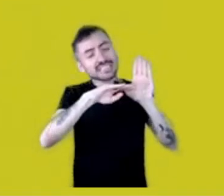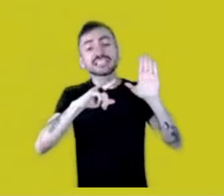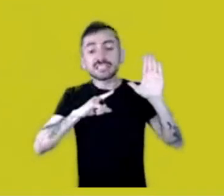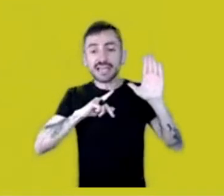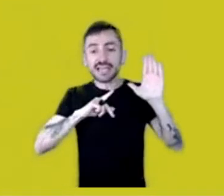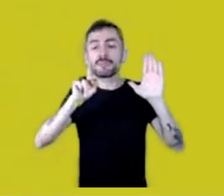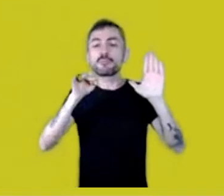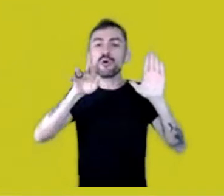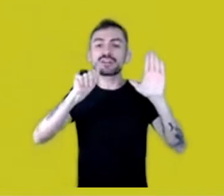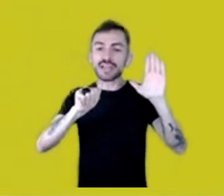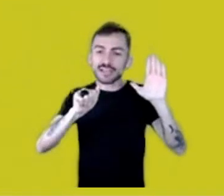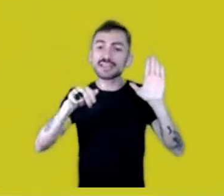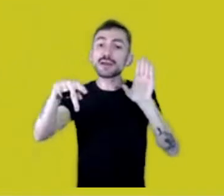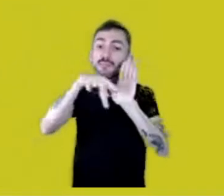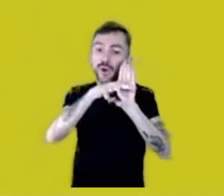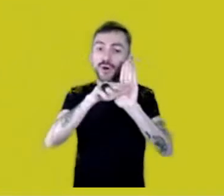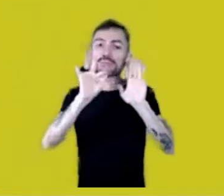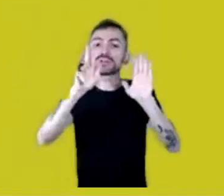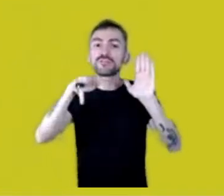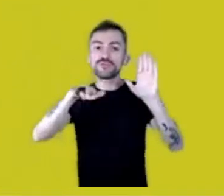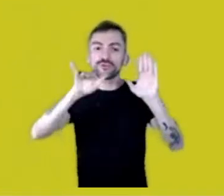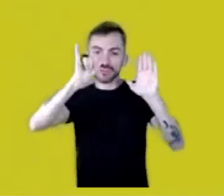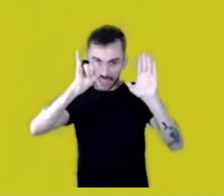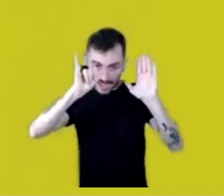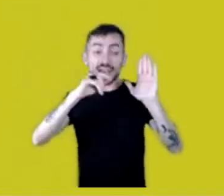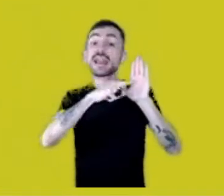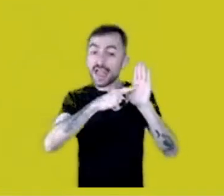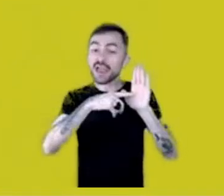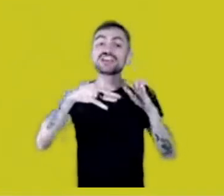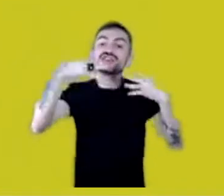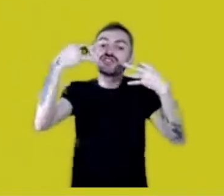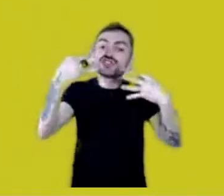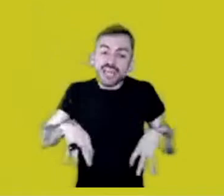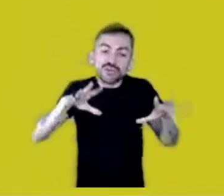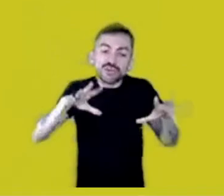about collective copyright and image rights.